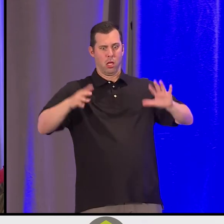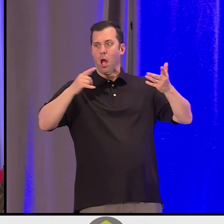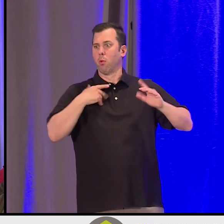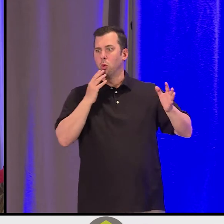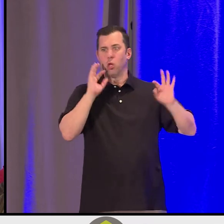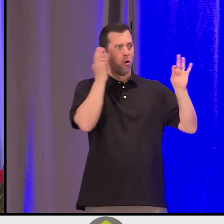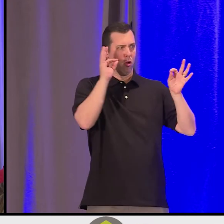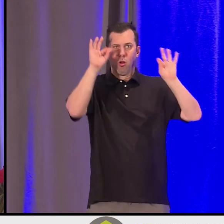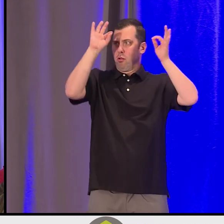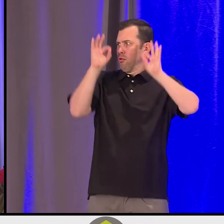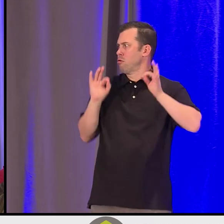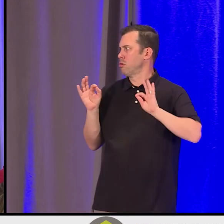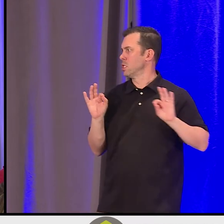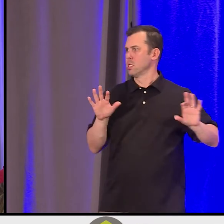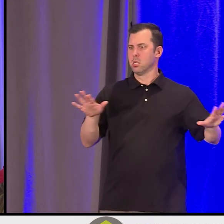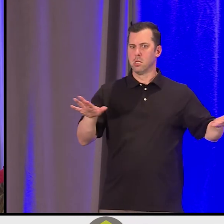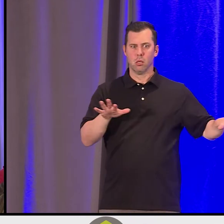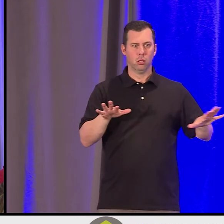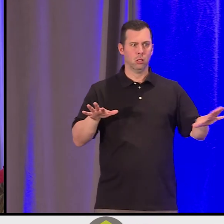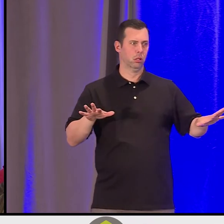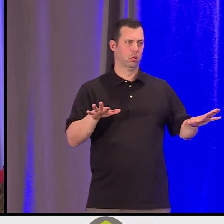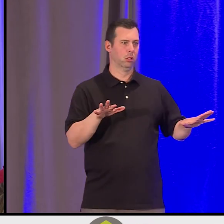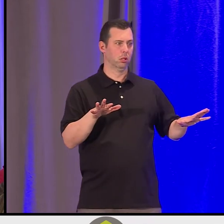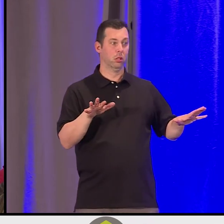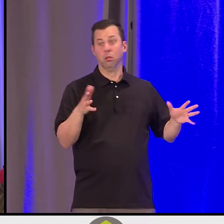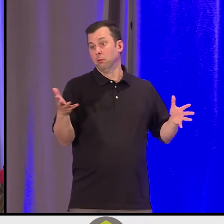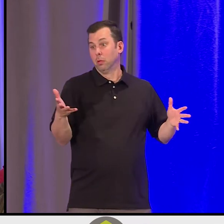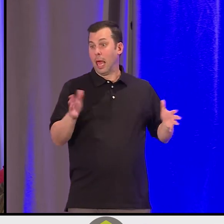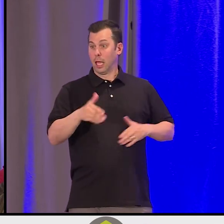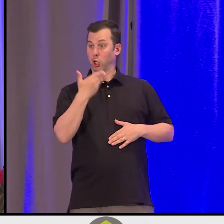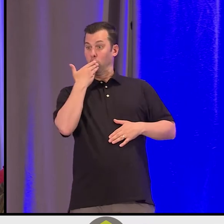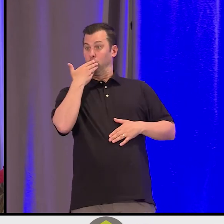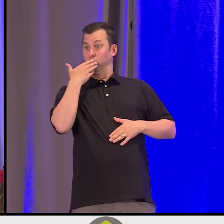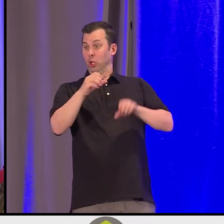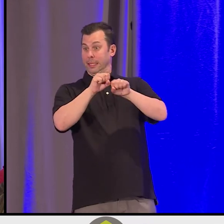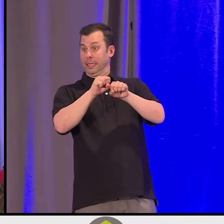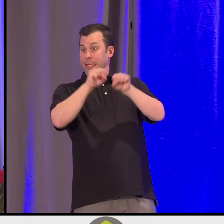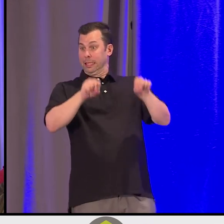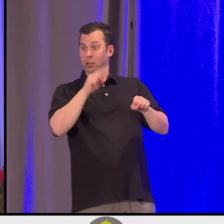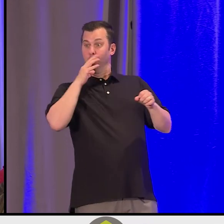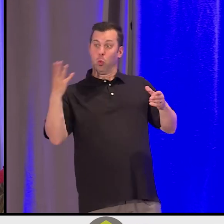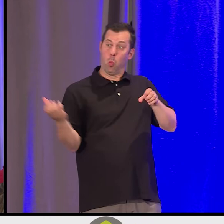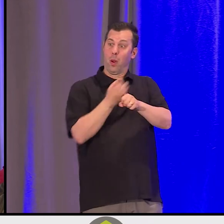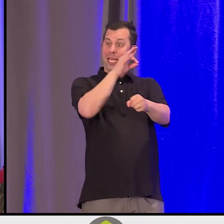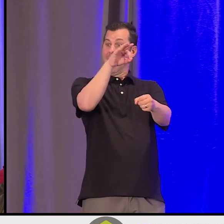which, by the way, creates a great system for winning elections. Make no doubt about it.